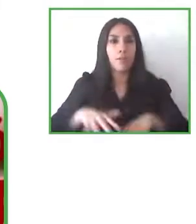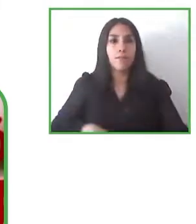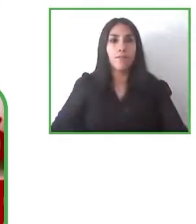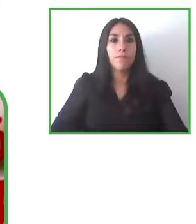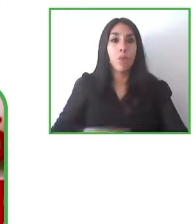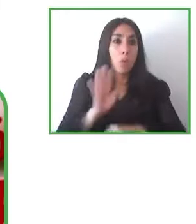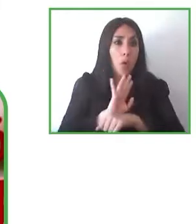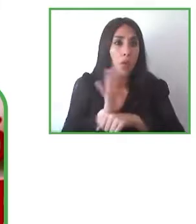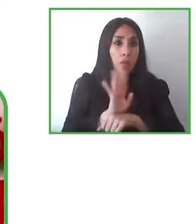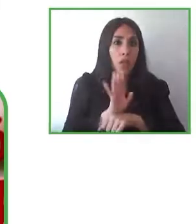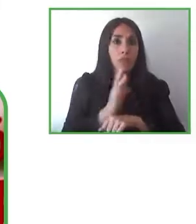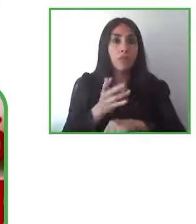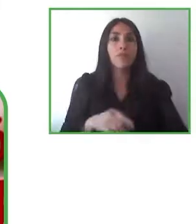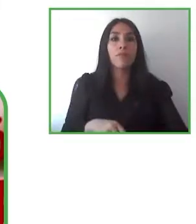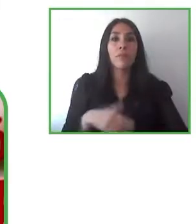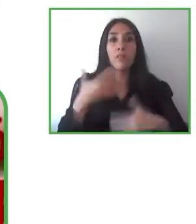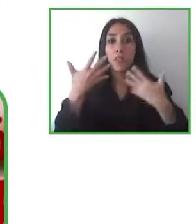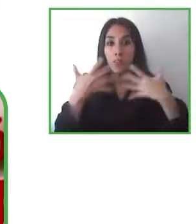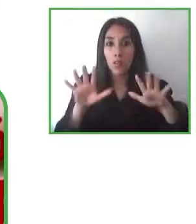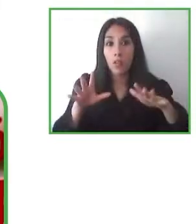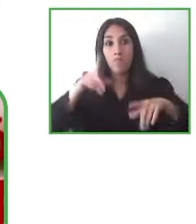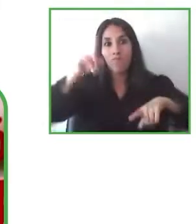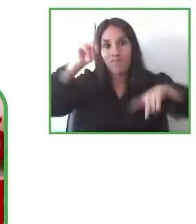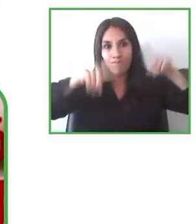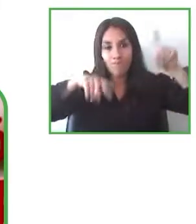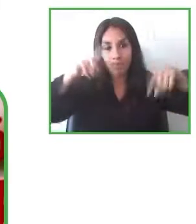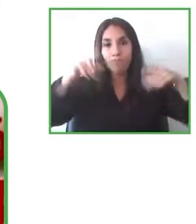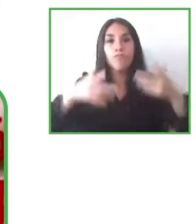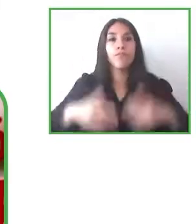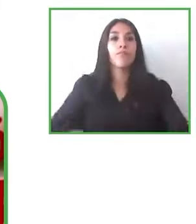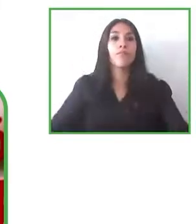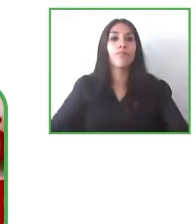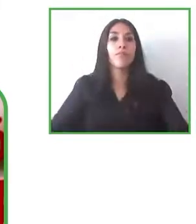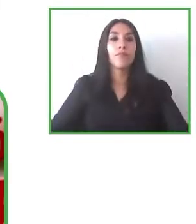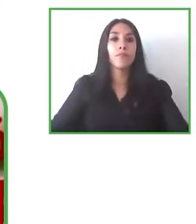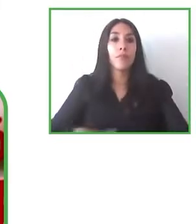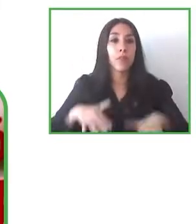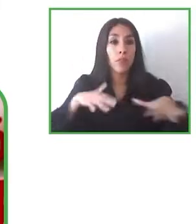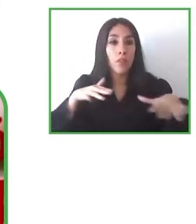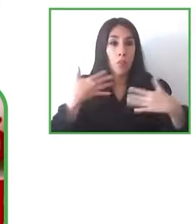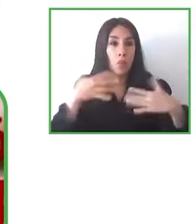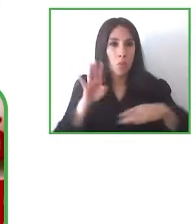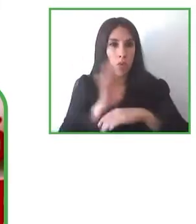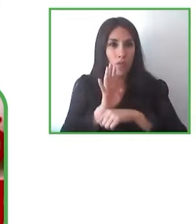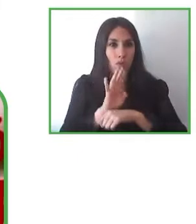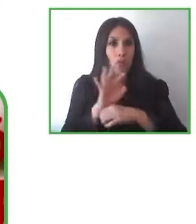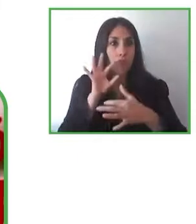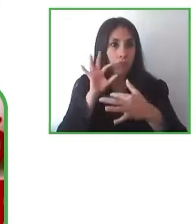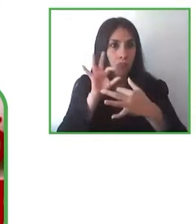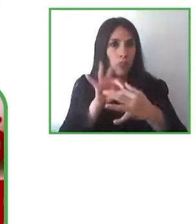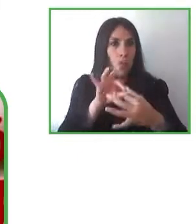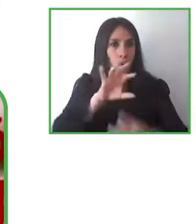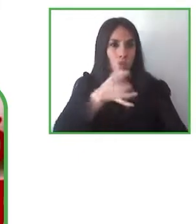to apply the same agreement or the same integration with their content for the South American and Latinamerica market.